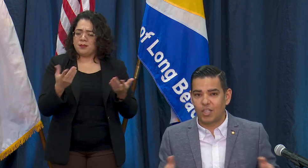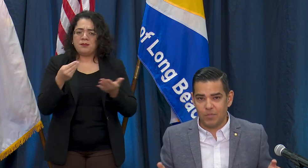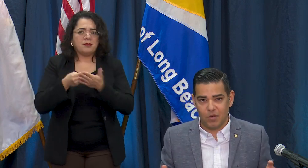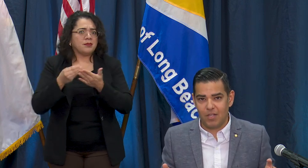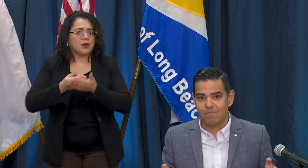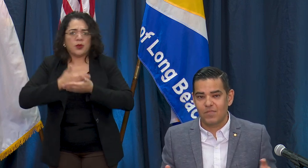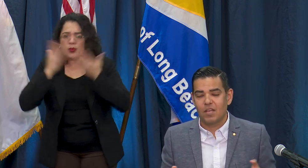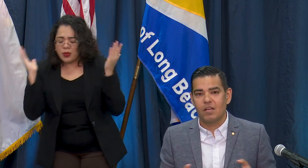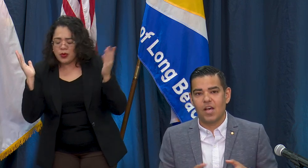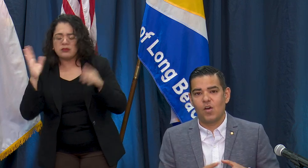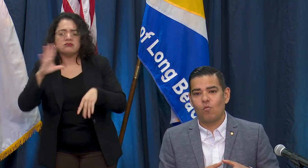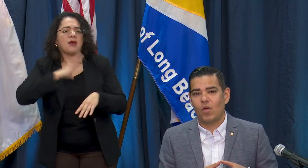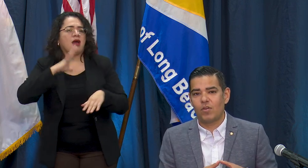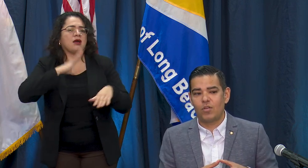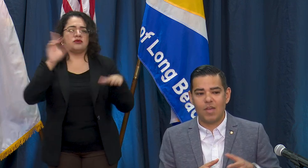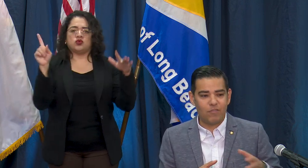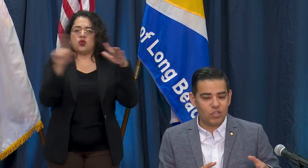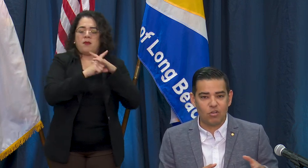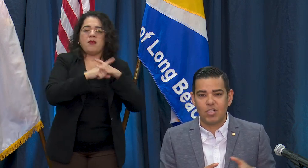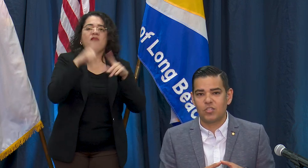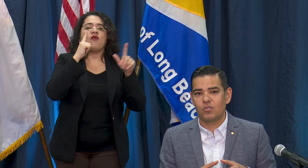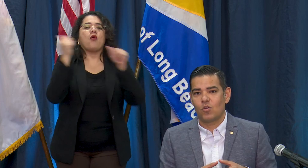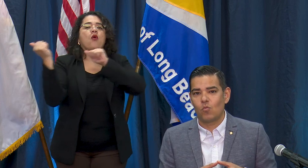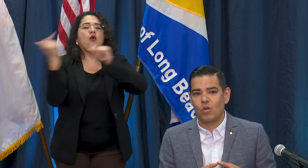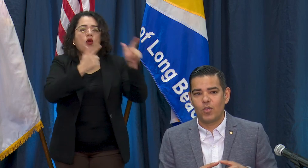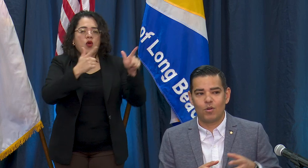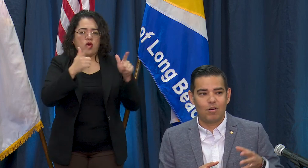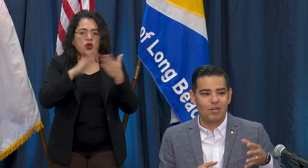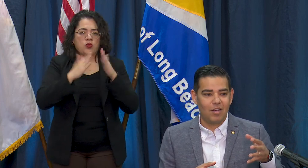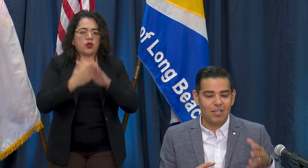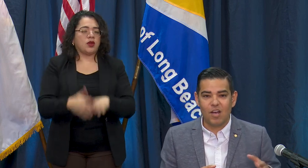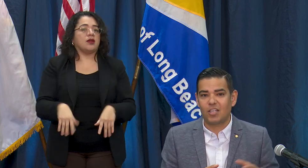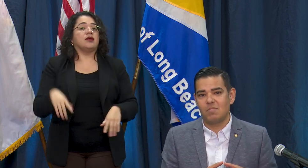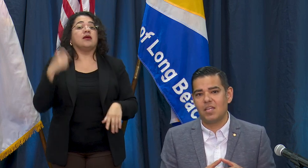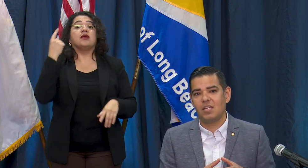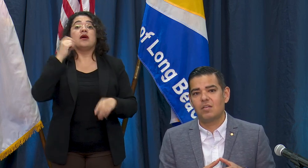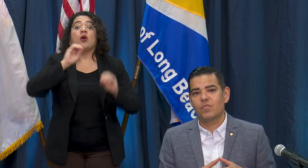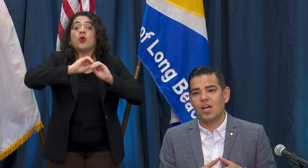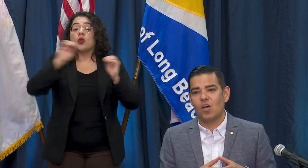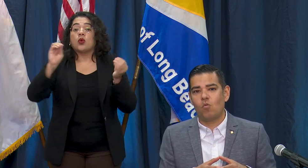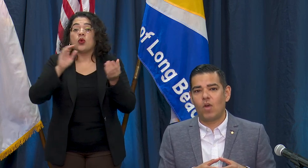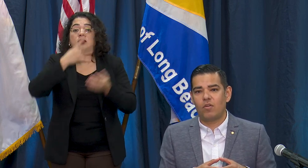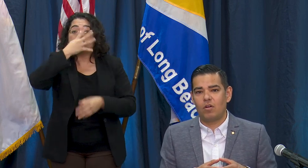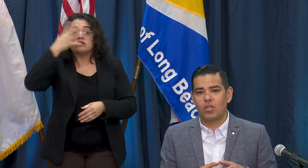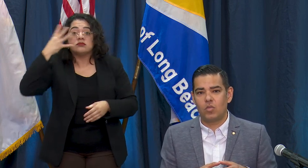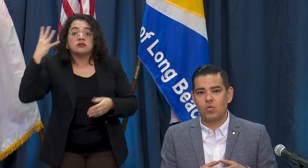community. Whether you have insurance, whether you're undocumented, whether you